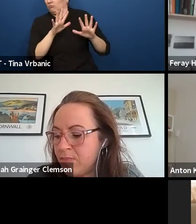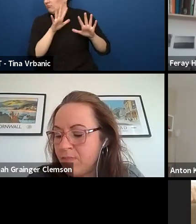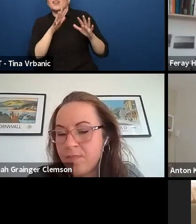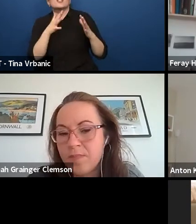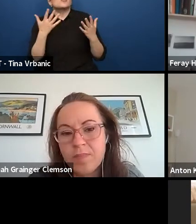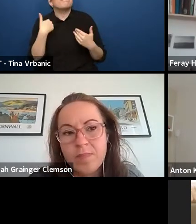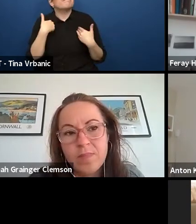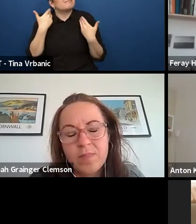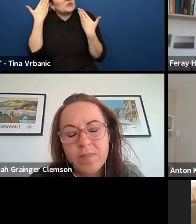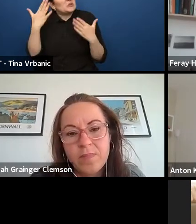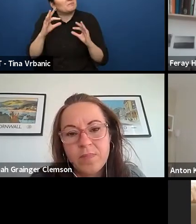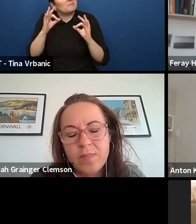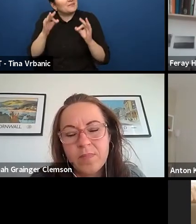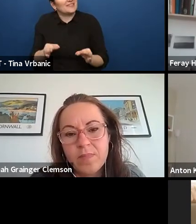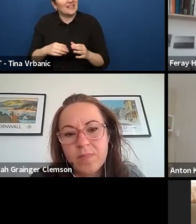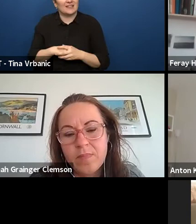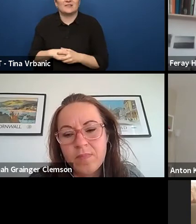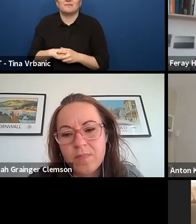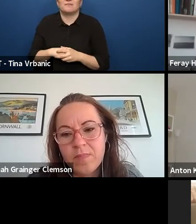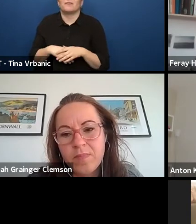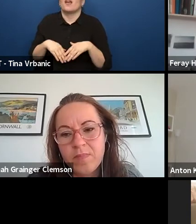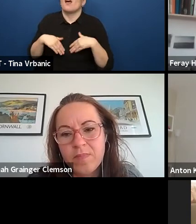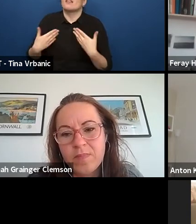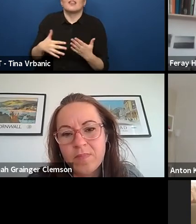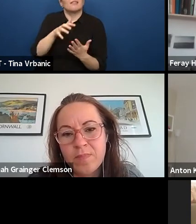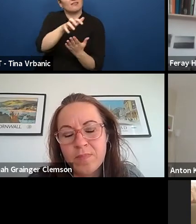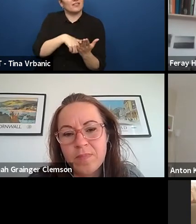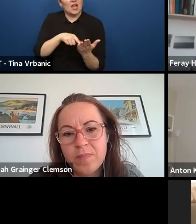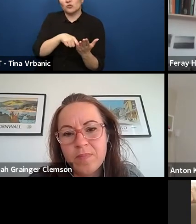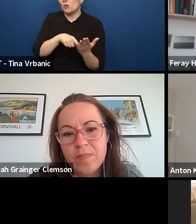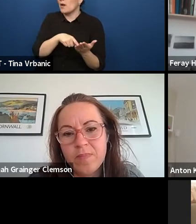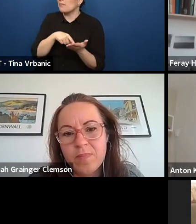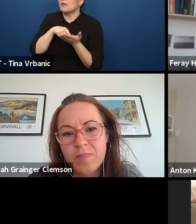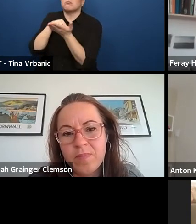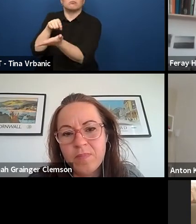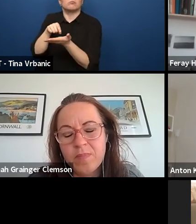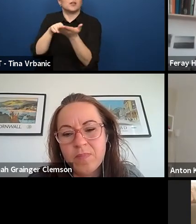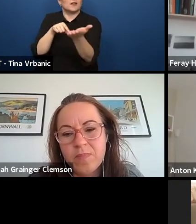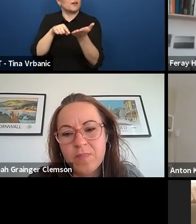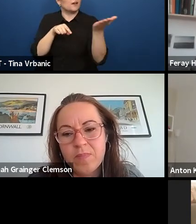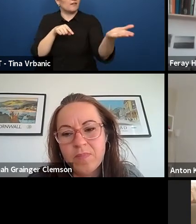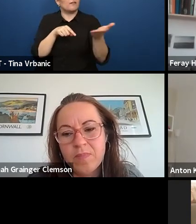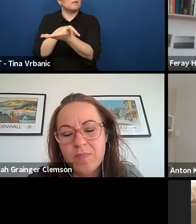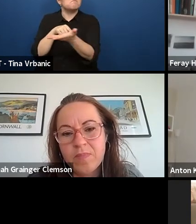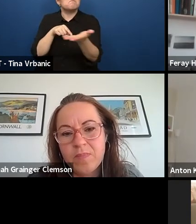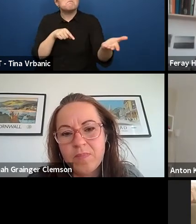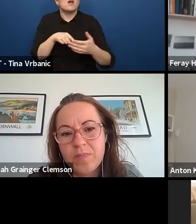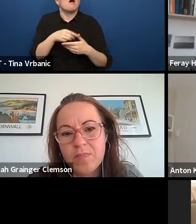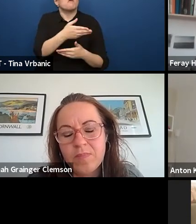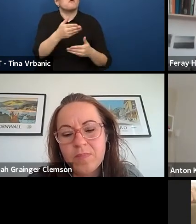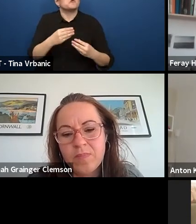and see what you get back from the youngsters or the young children?